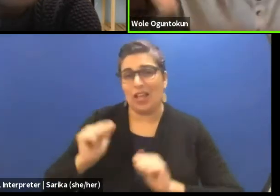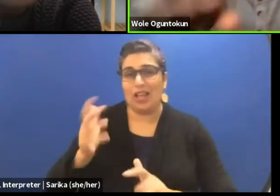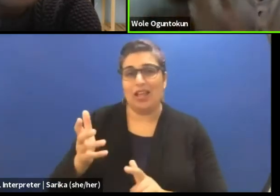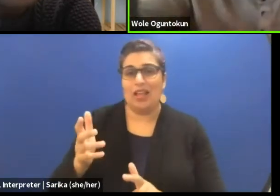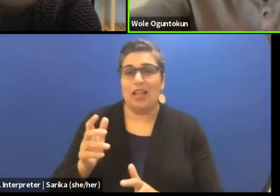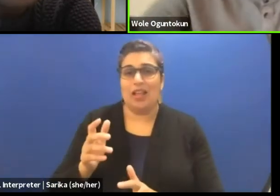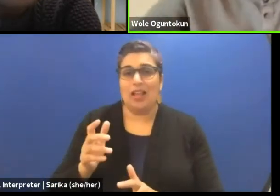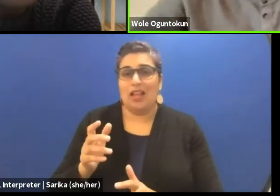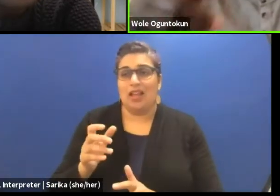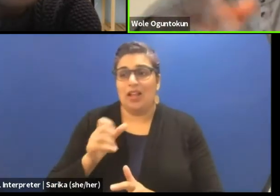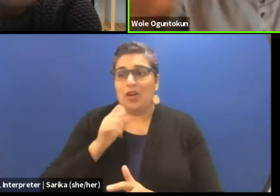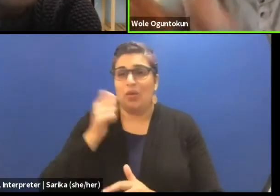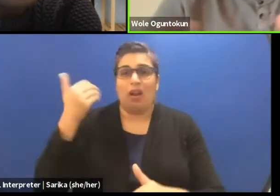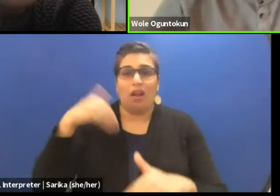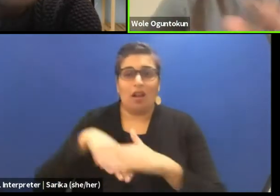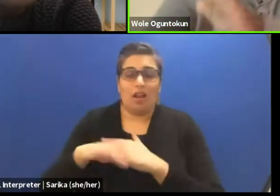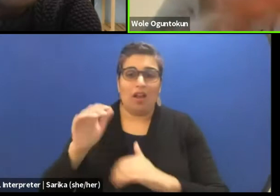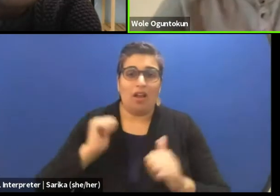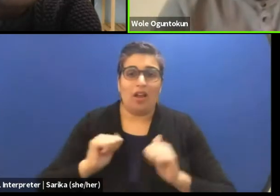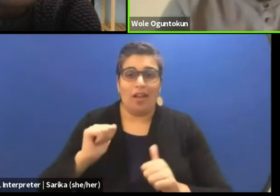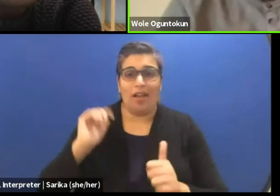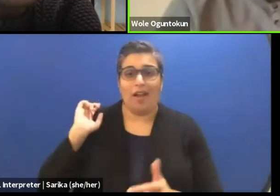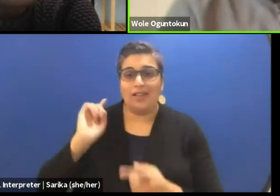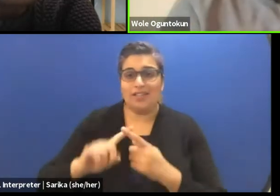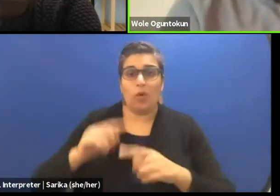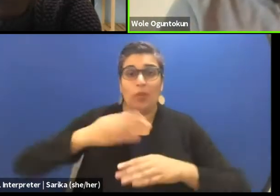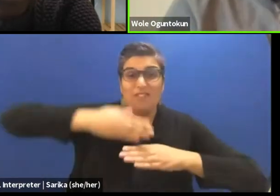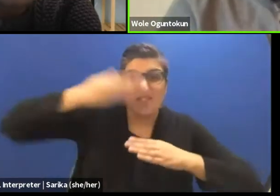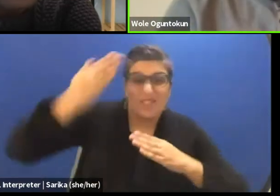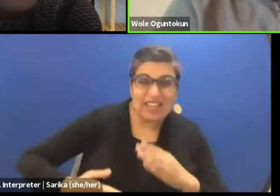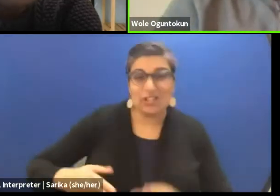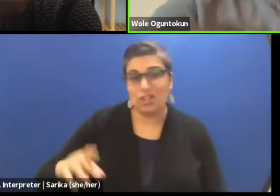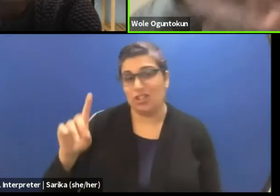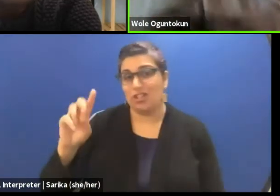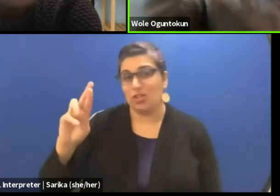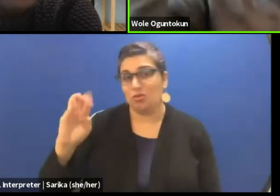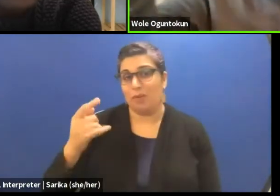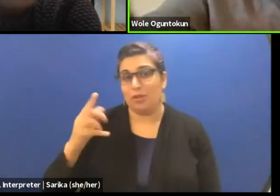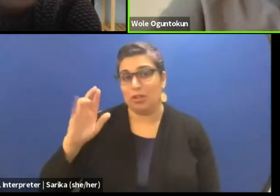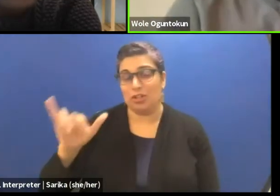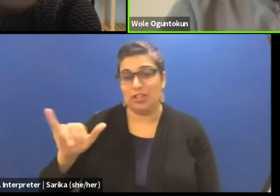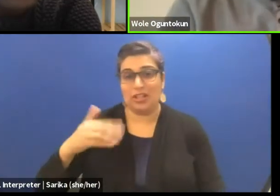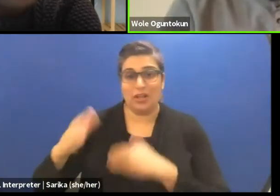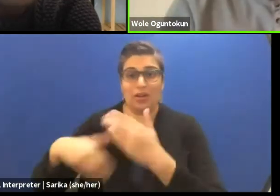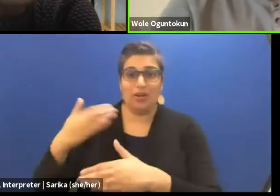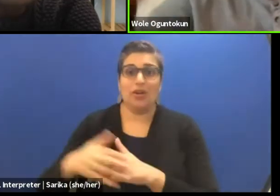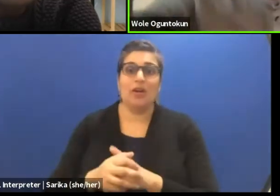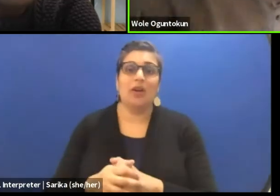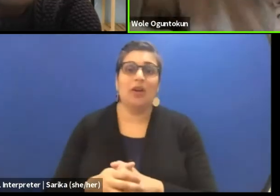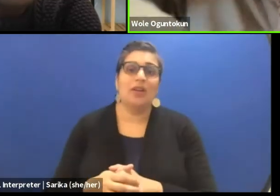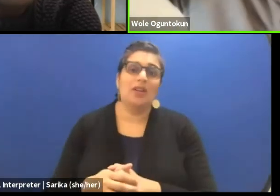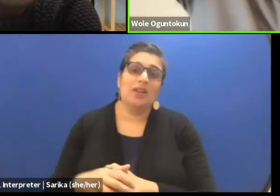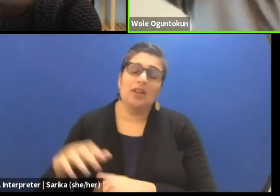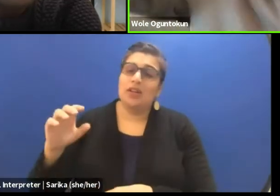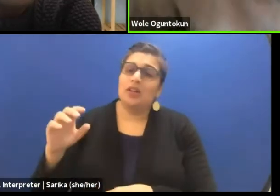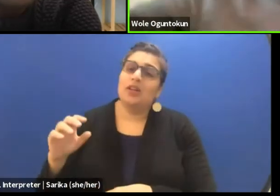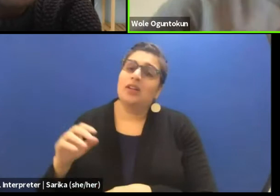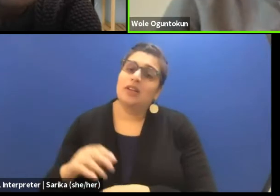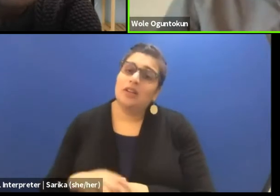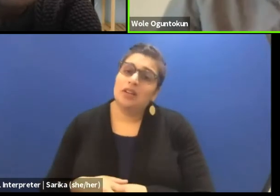into the world of actors until we finished the dramaturgy. People like who was the best directing student of his class